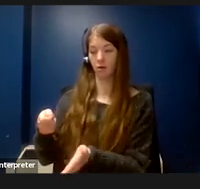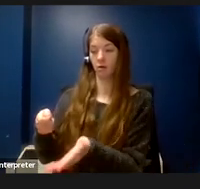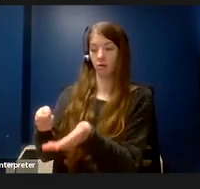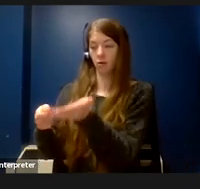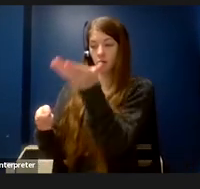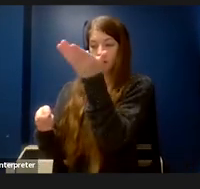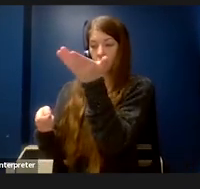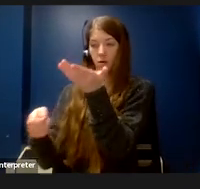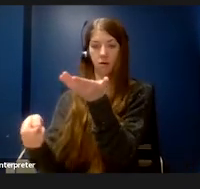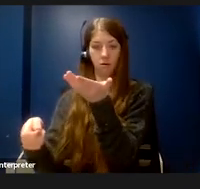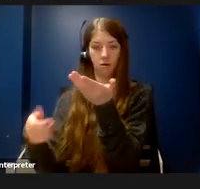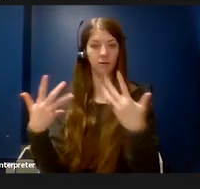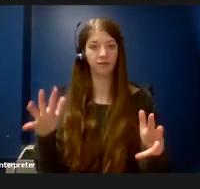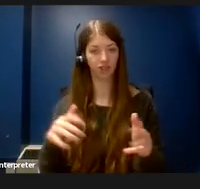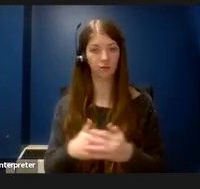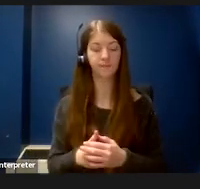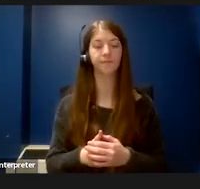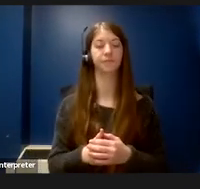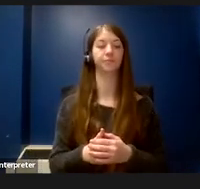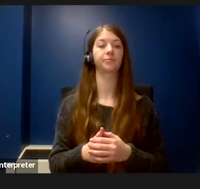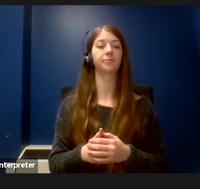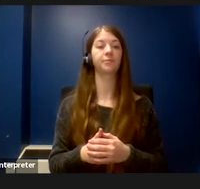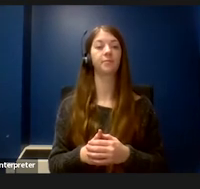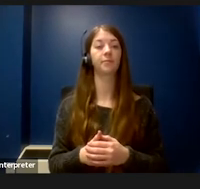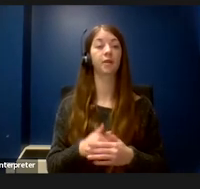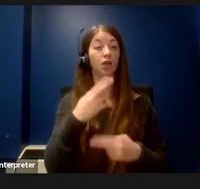The great thing about universally designed equipment is that it doesn't require an